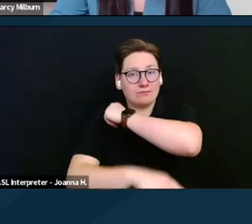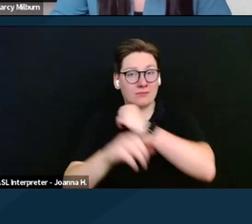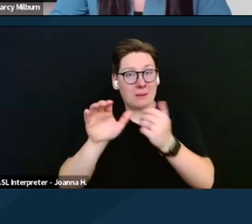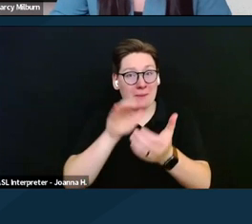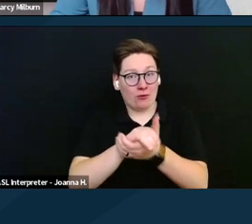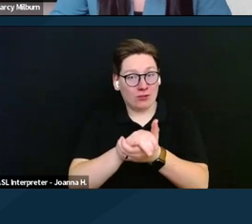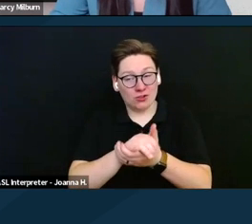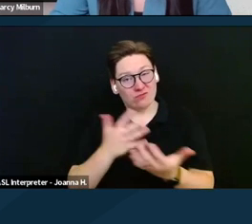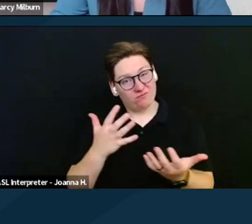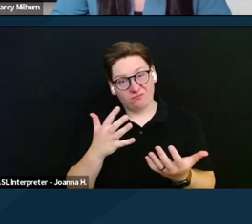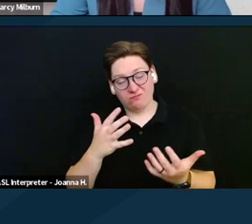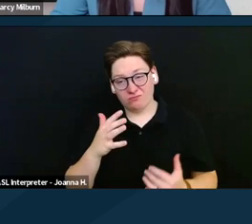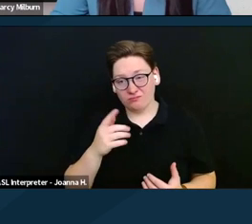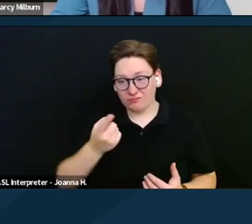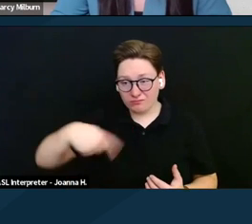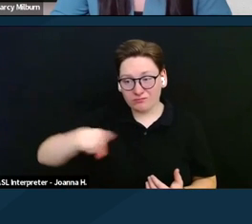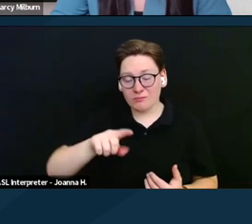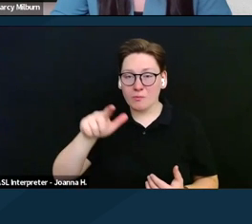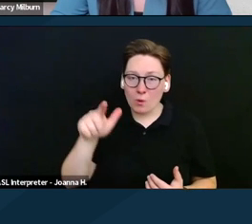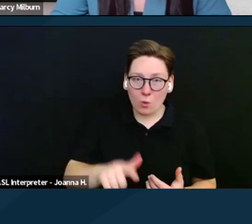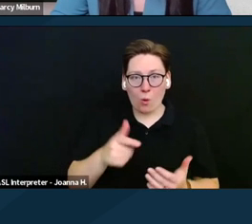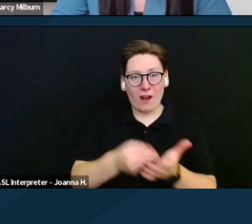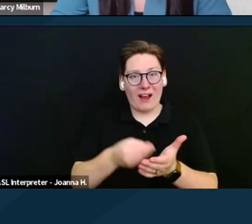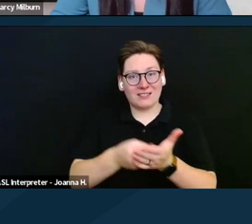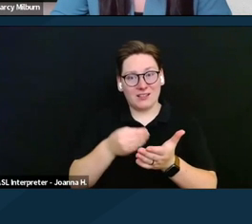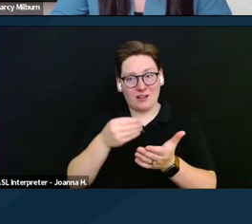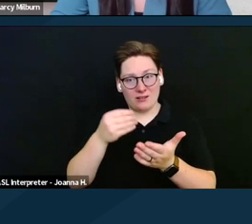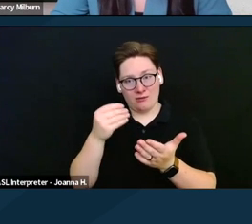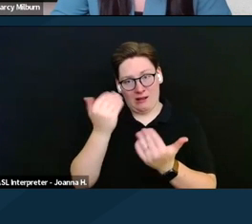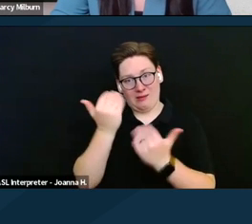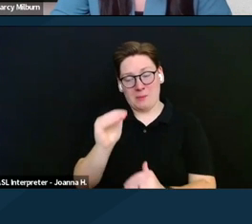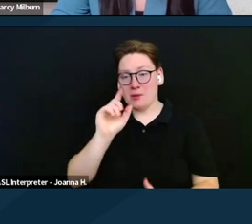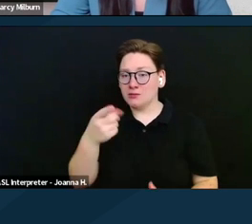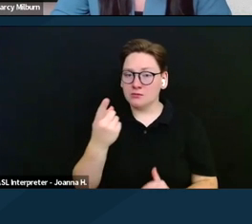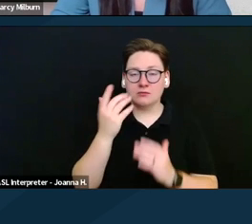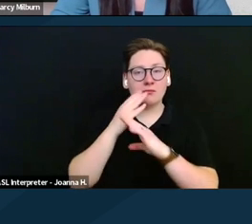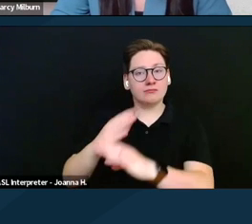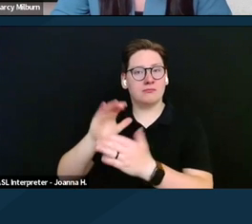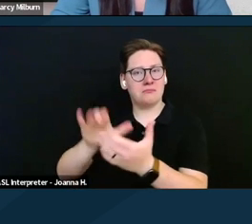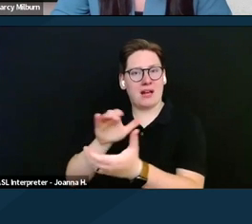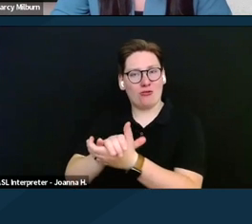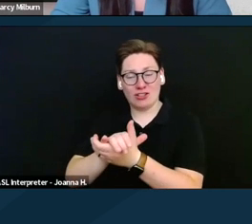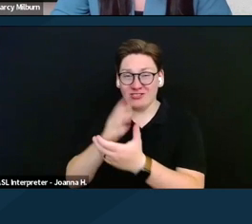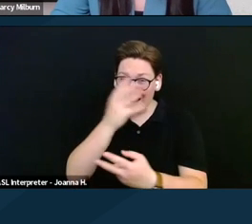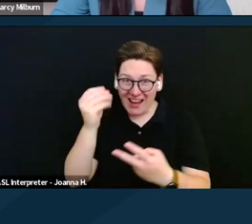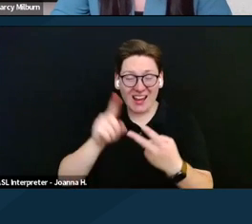these low asset limits aren't just a barrier to marriage, it also incentivizes divorce.